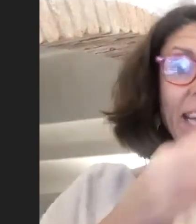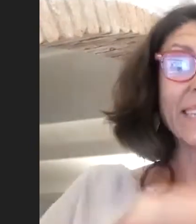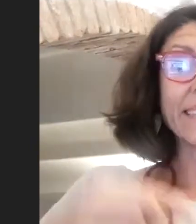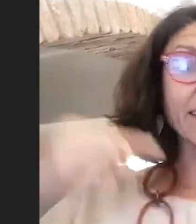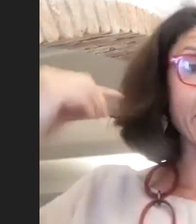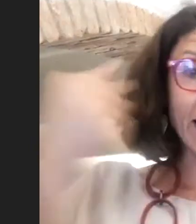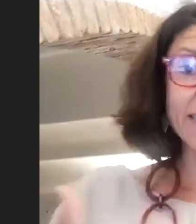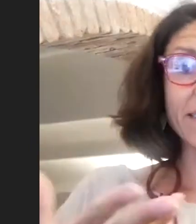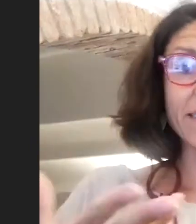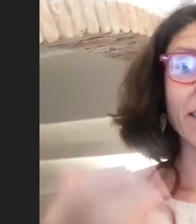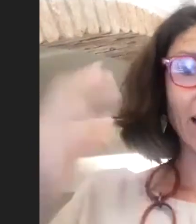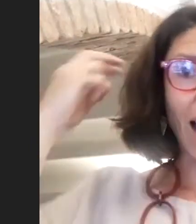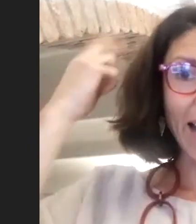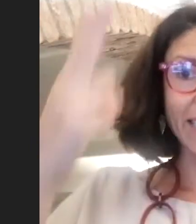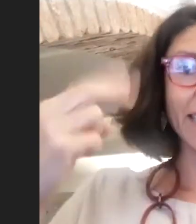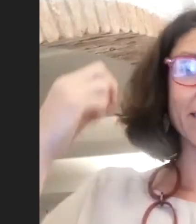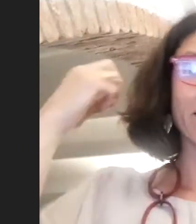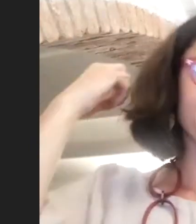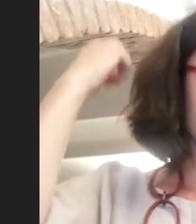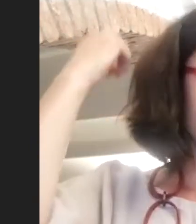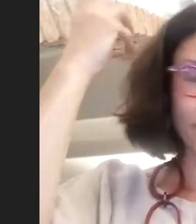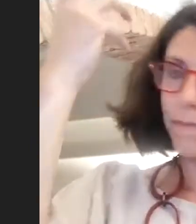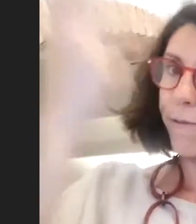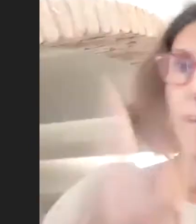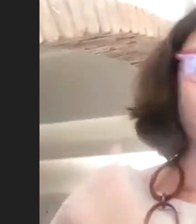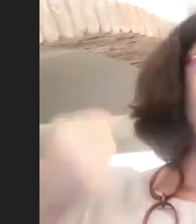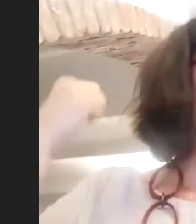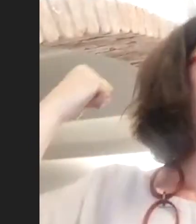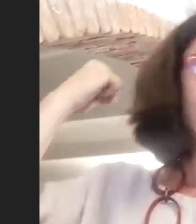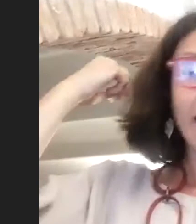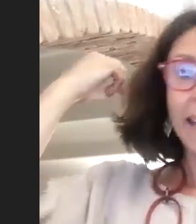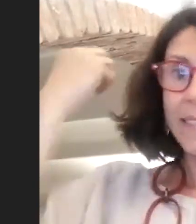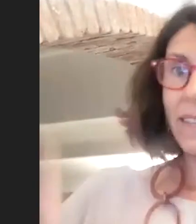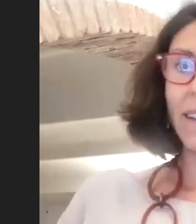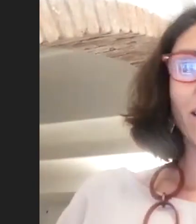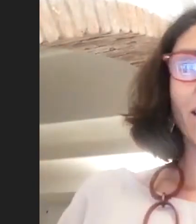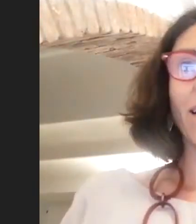that the next ideas, format and everything